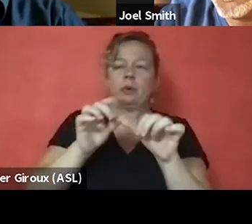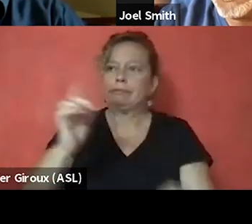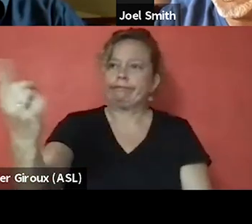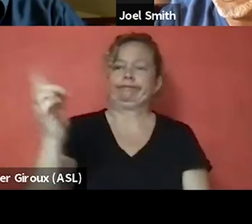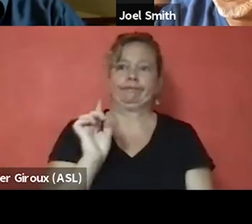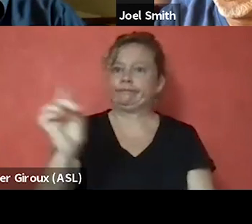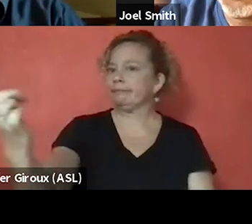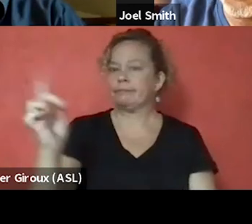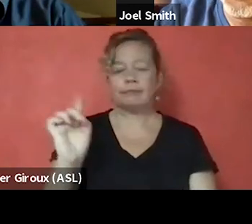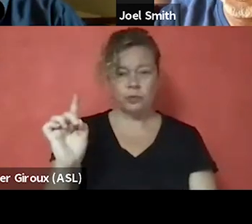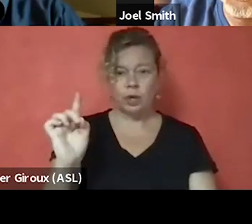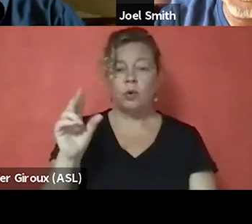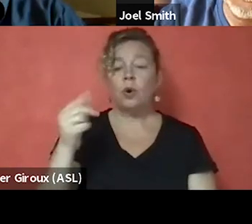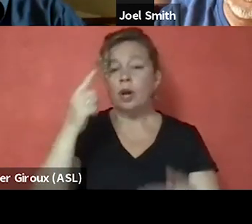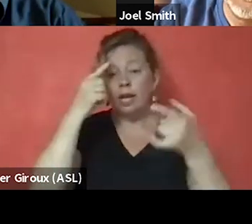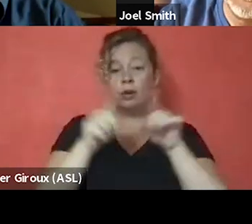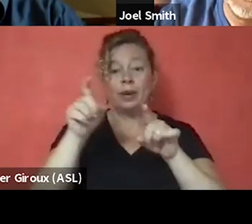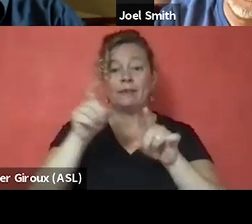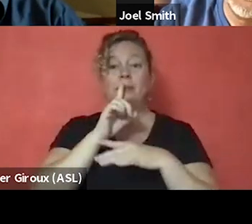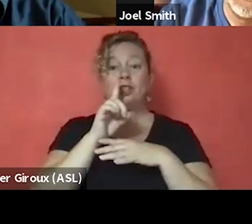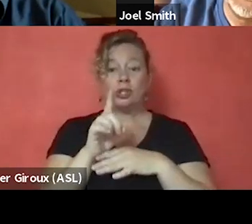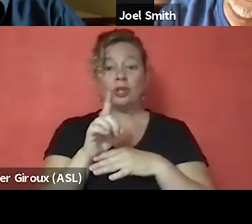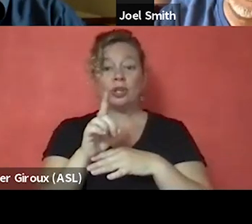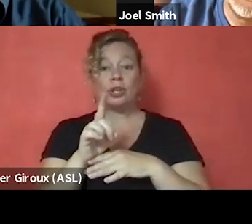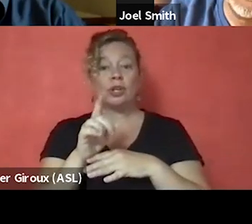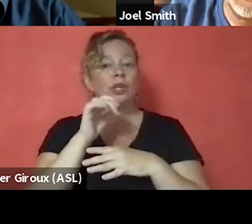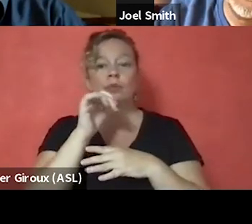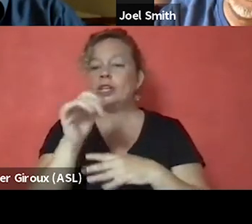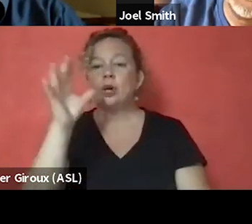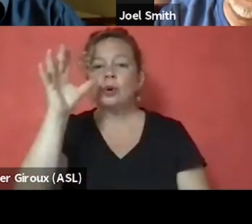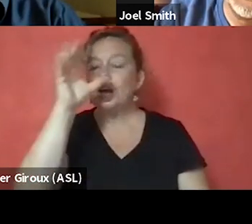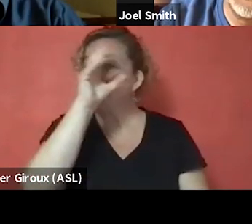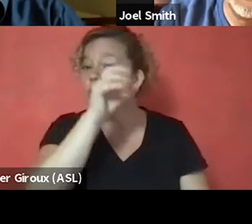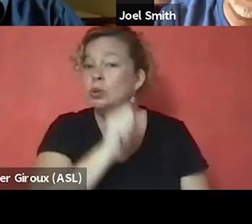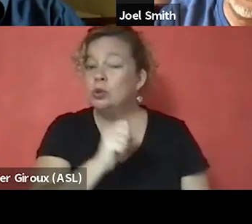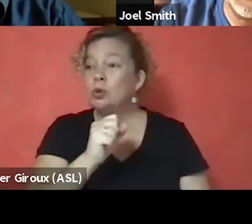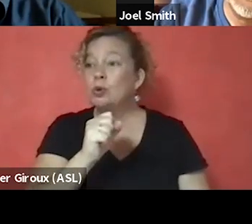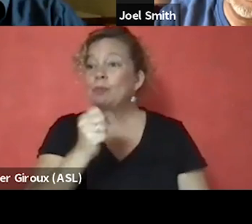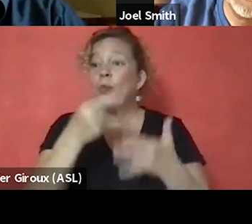So, I agree. I think we do have to make sure that we don't assume that what we have, people have to take from it.